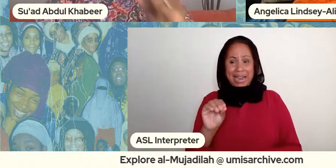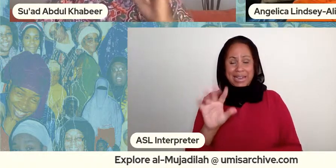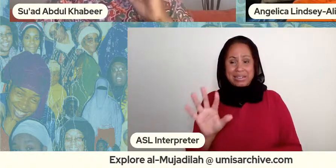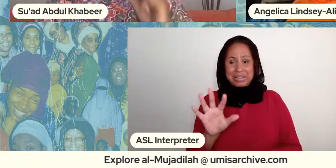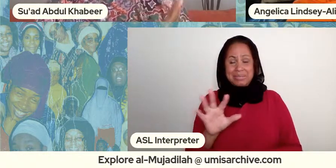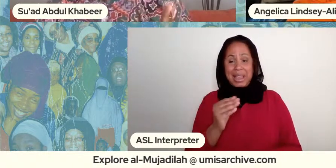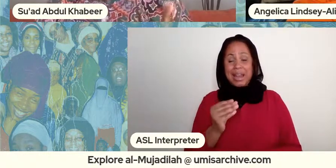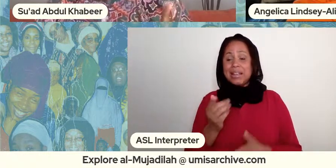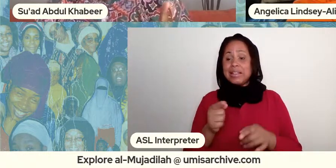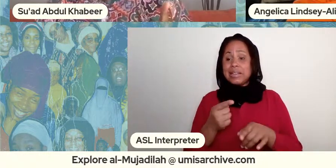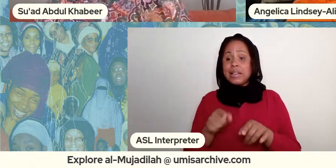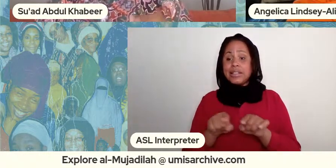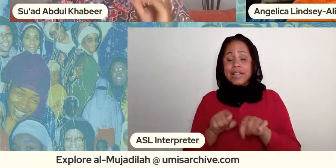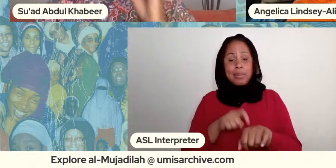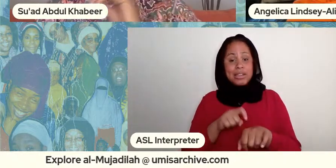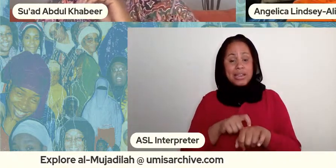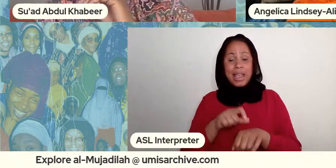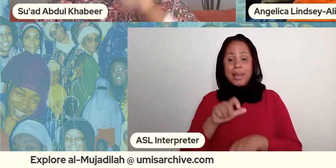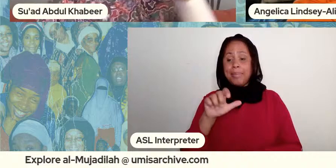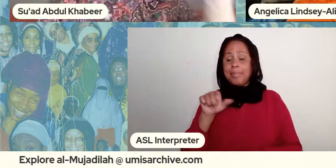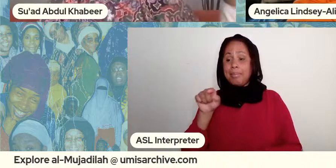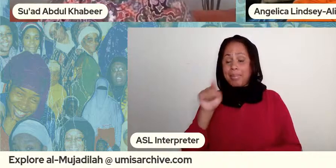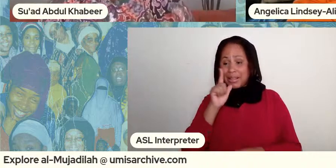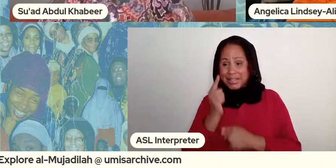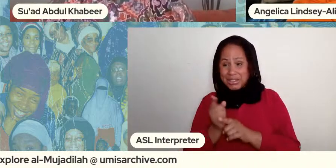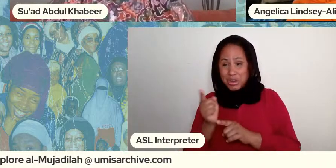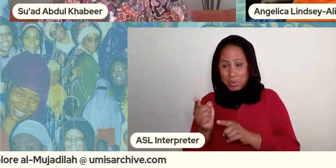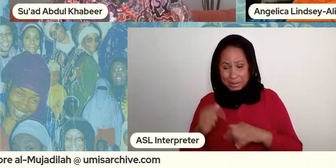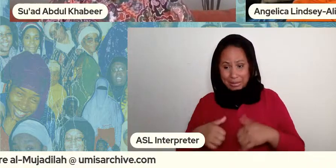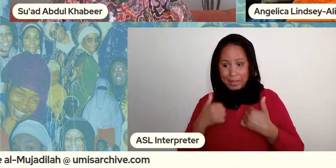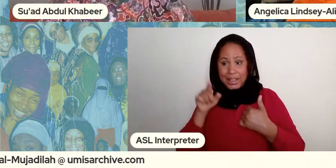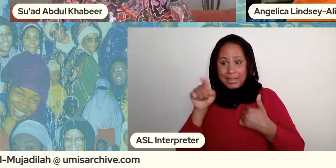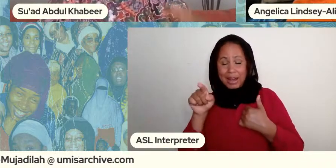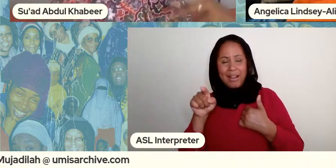and so my guess is that that's how she got connected to sisters in new york right but